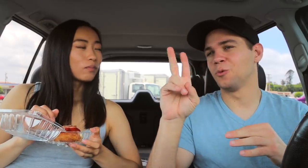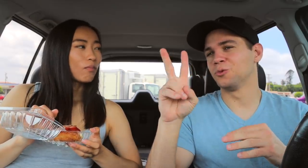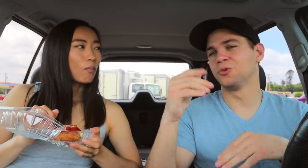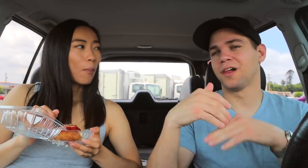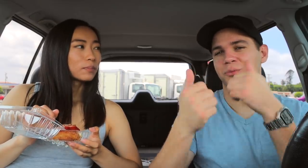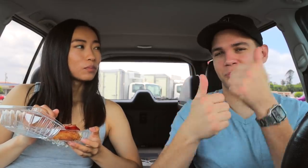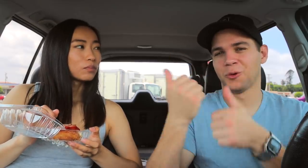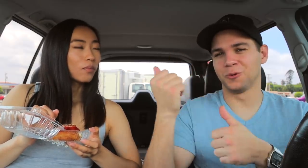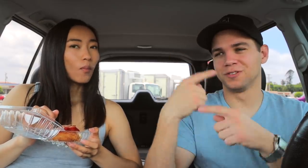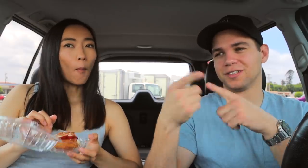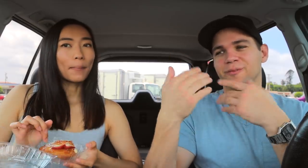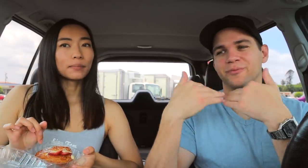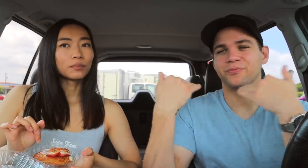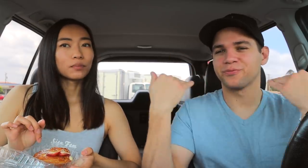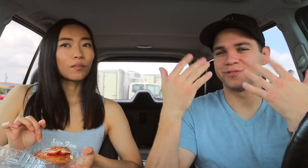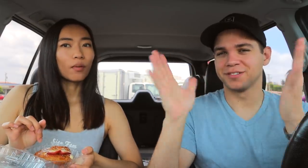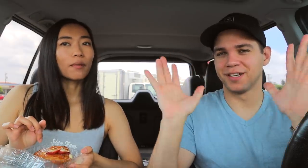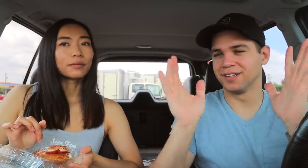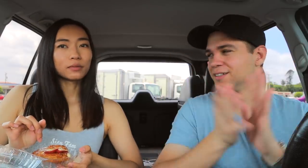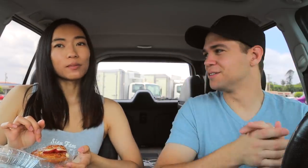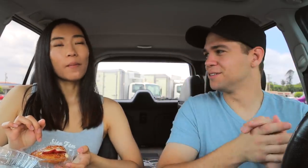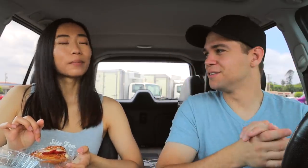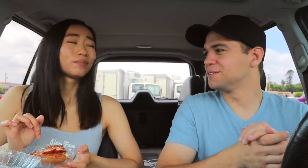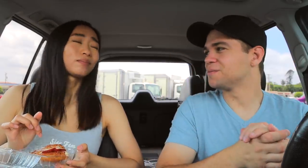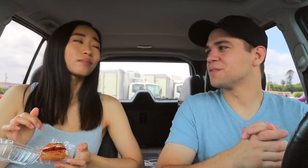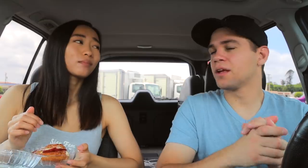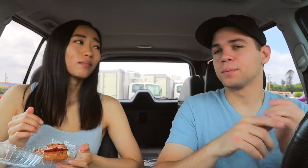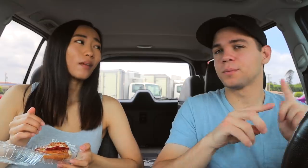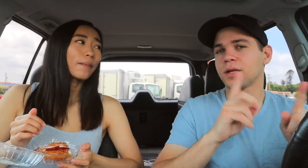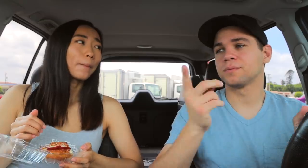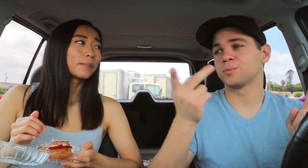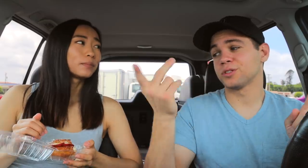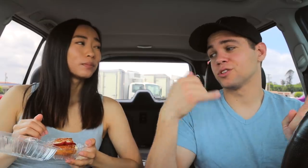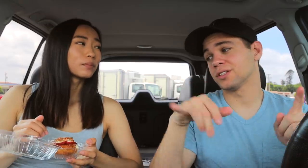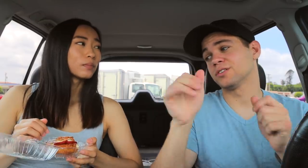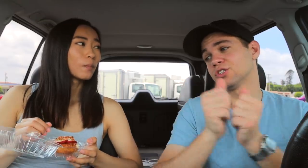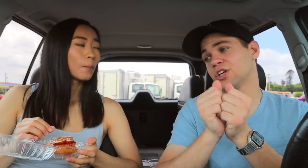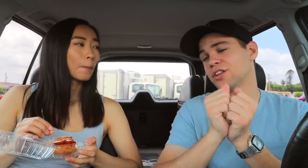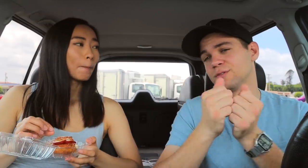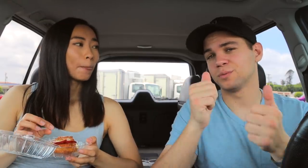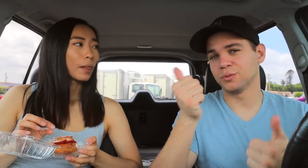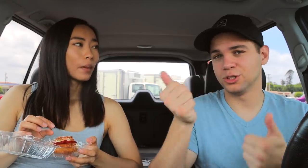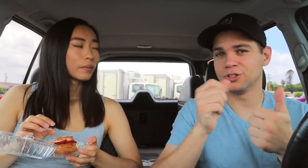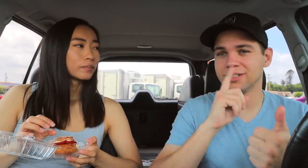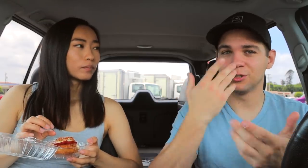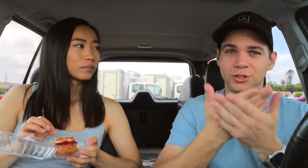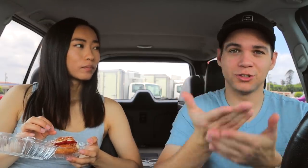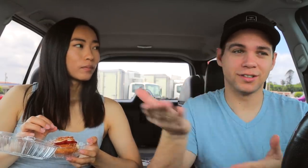or two at most, then done. Finished. But we're still together, which is good.